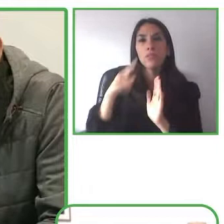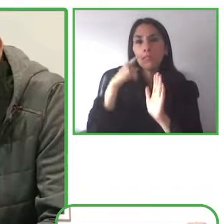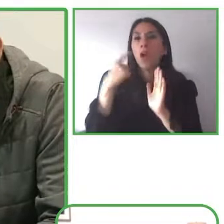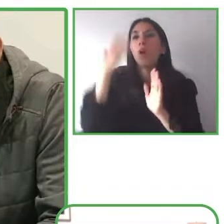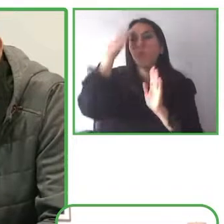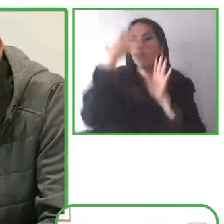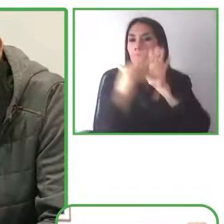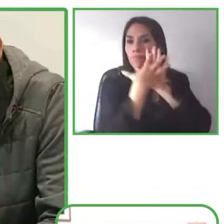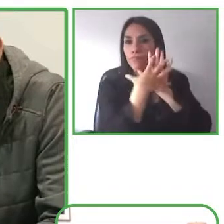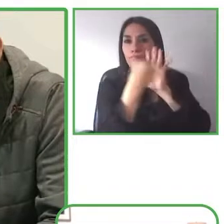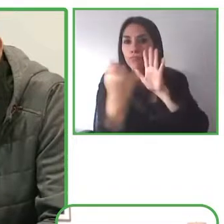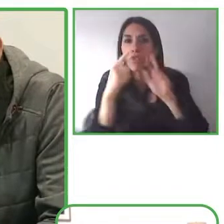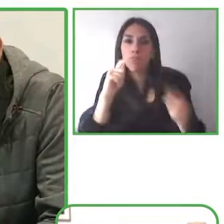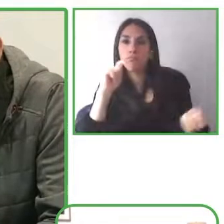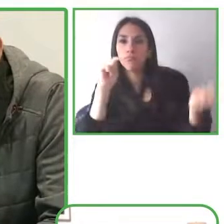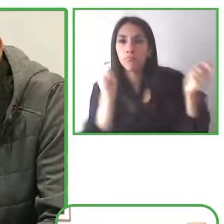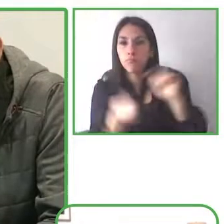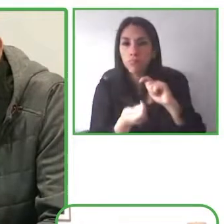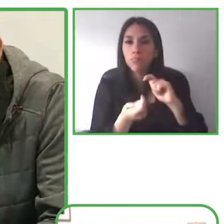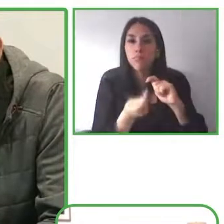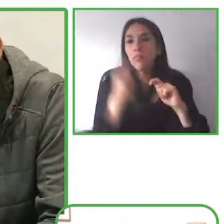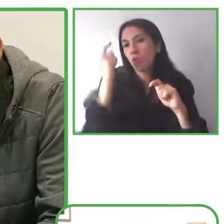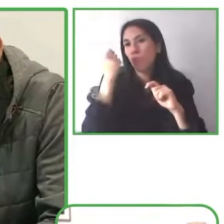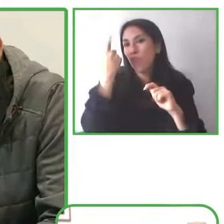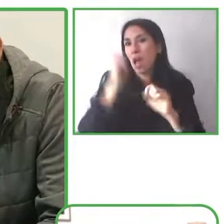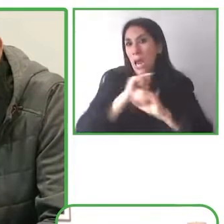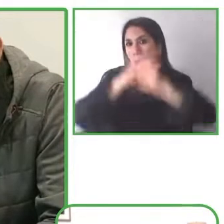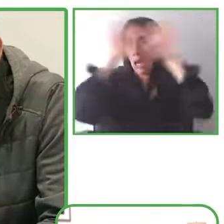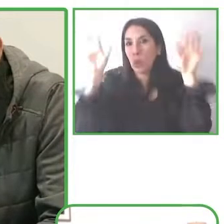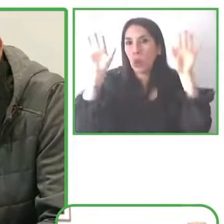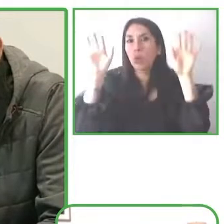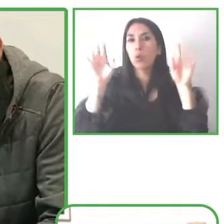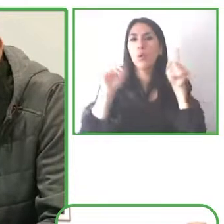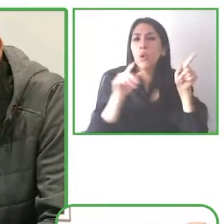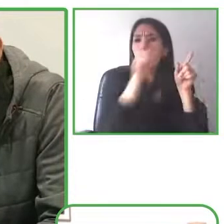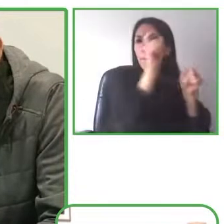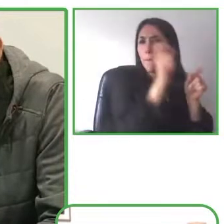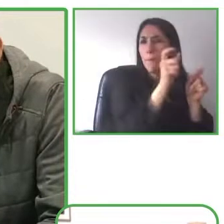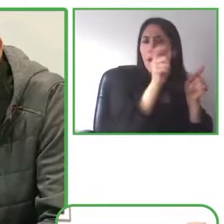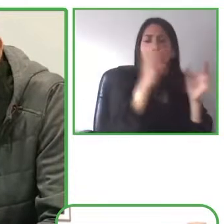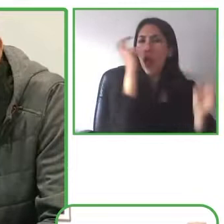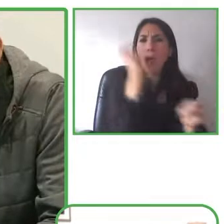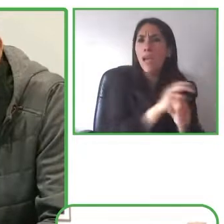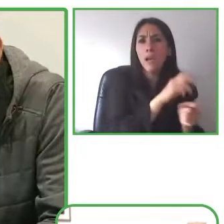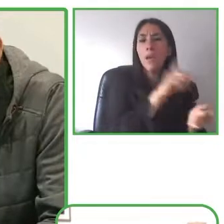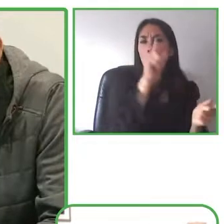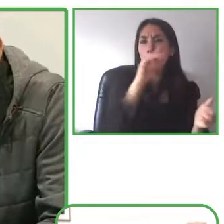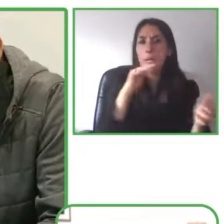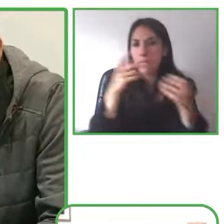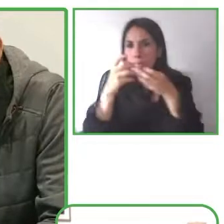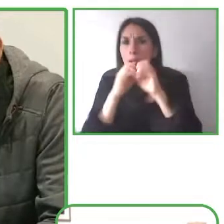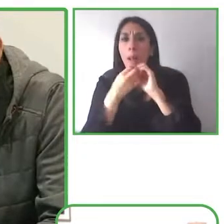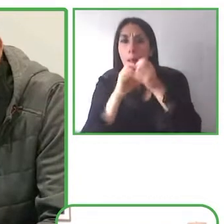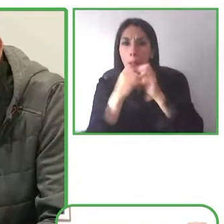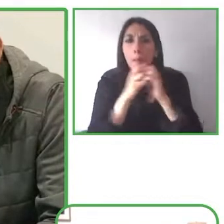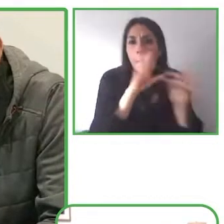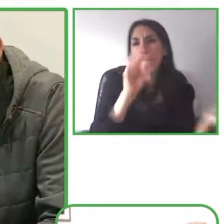So, this is still on the research phase but we're really excited to see you know where this research goes and how we can use it to make further